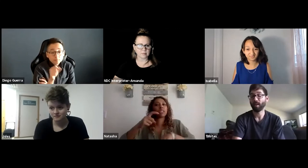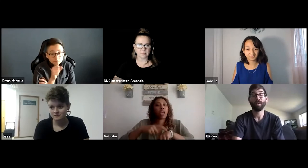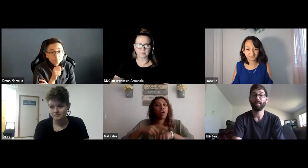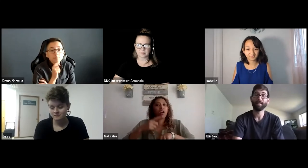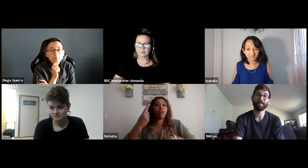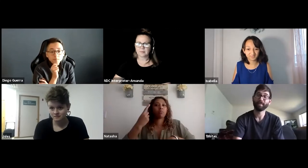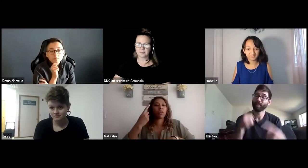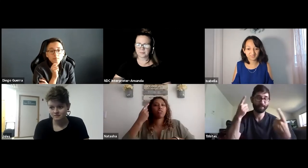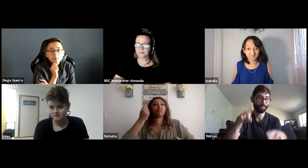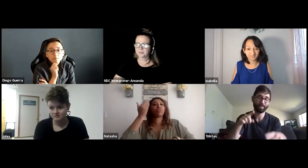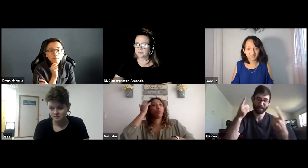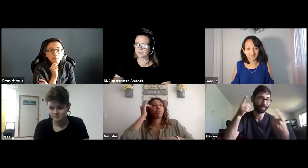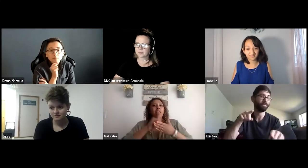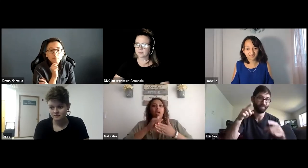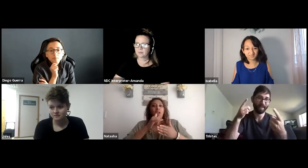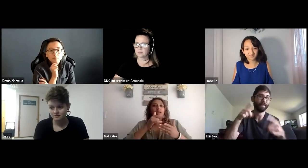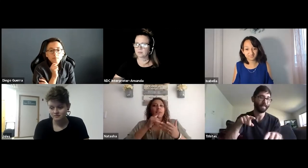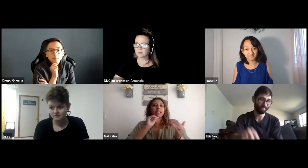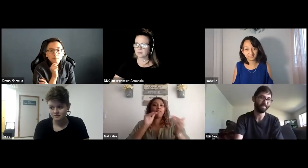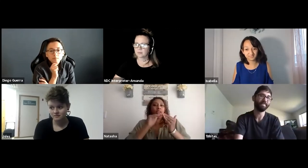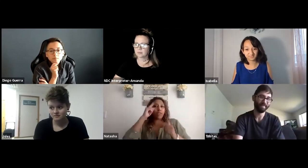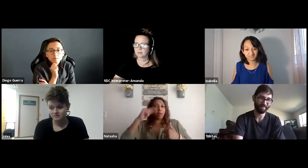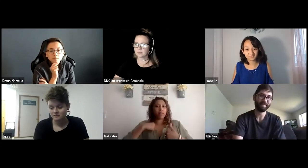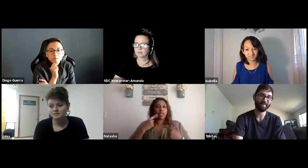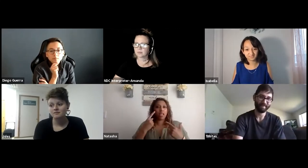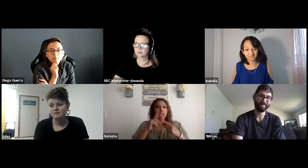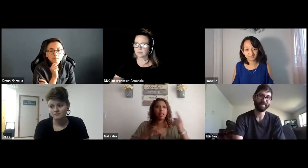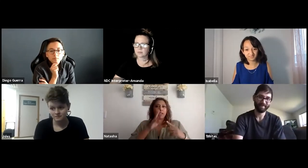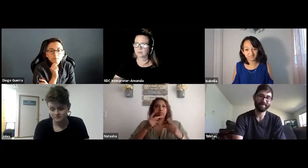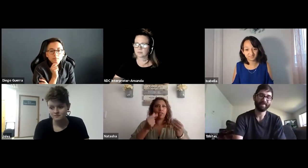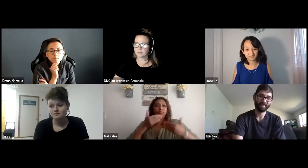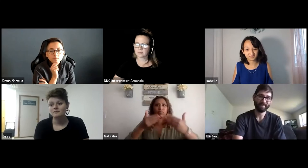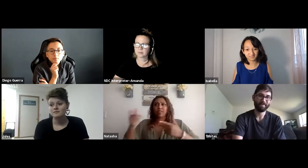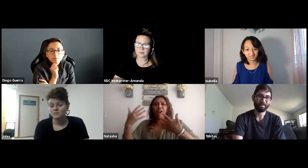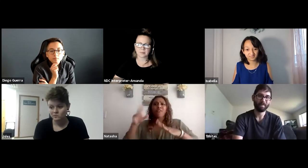I'm fortunate in the sense my professor is extremely flexible and understood that it wasn't